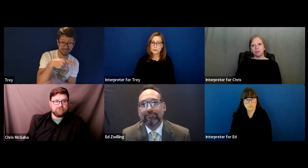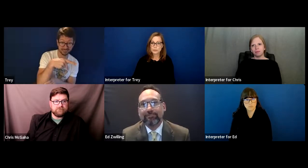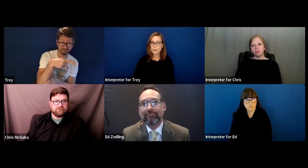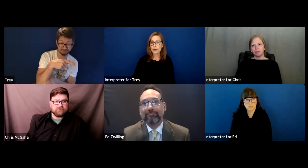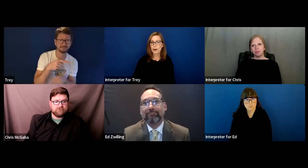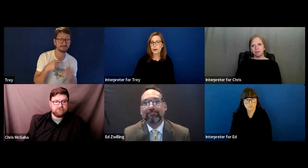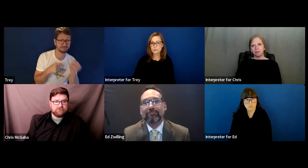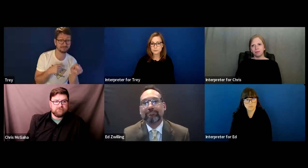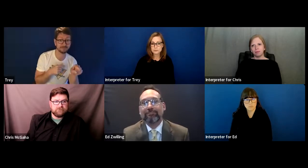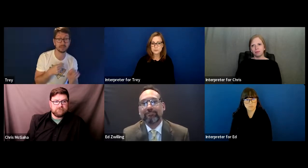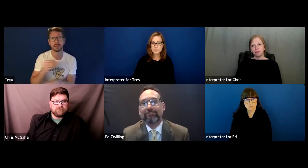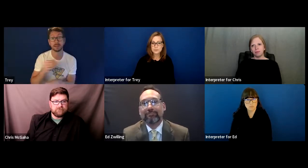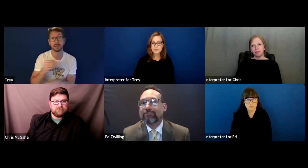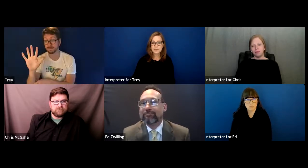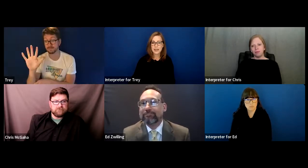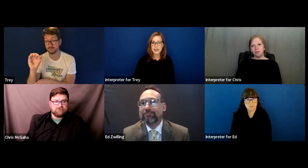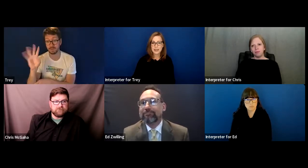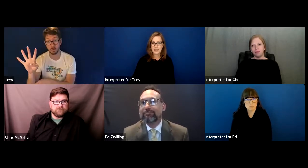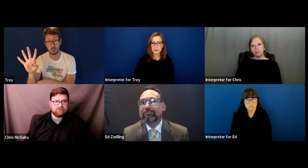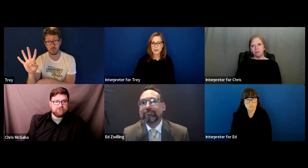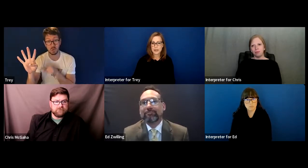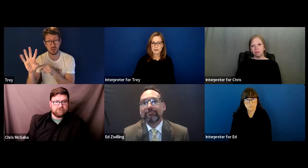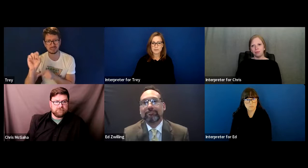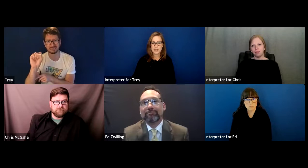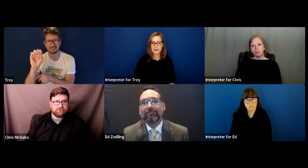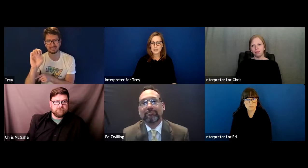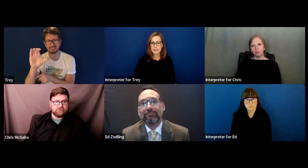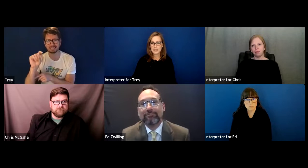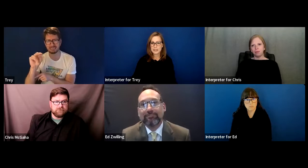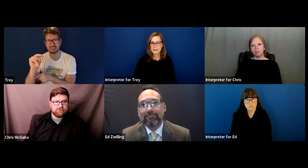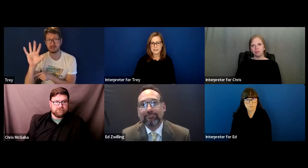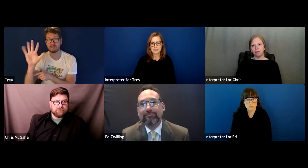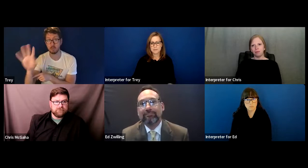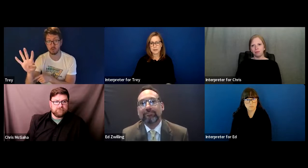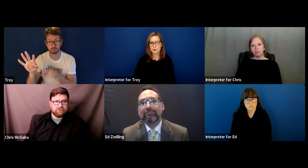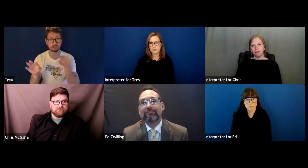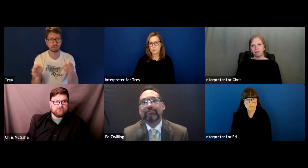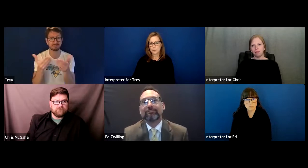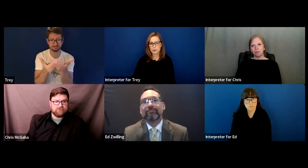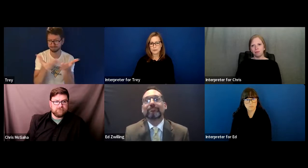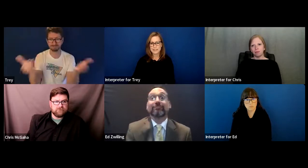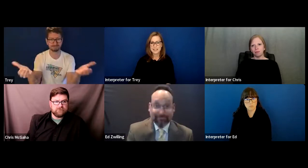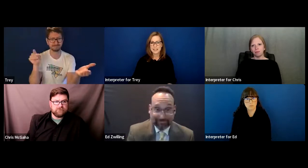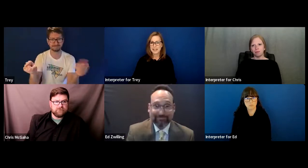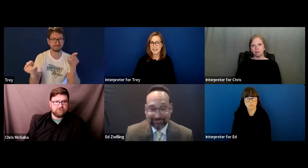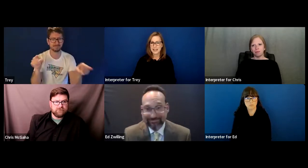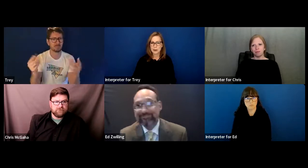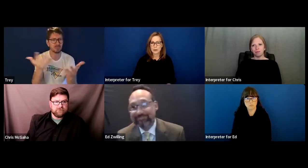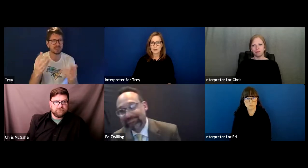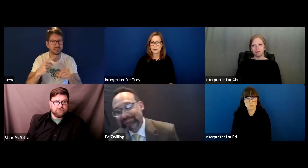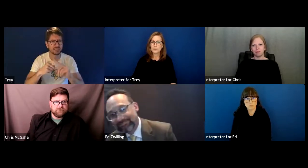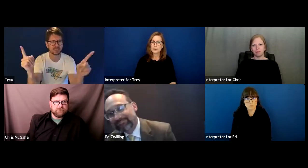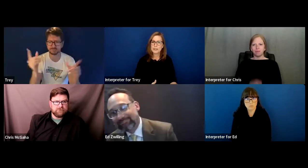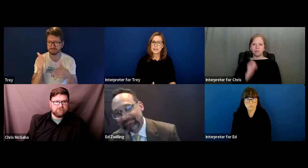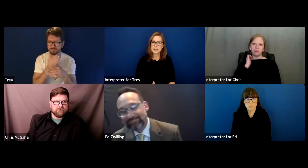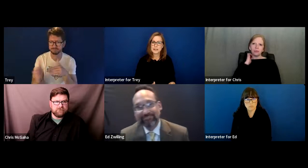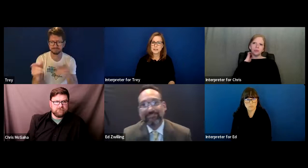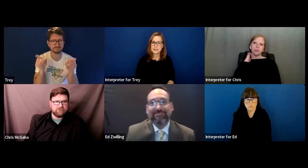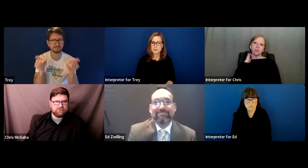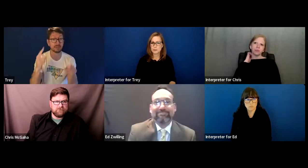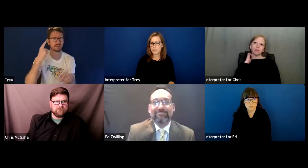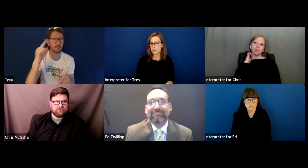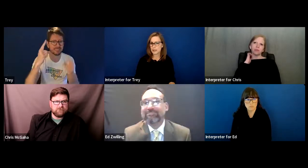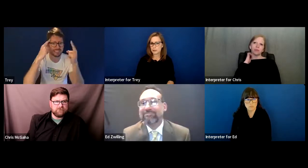So to start off, Ed, we have IEPs and 504s and I wonder if you can differentiate those